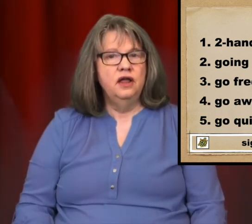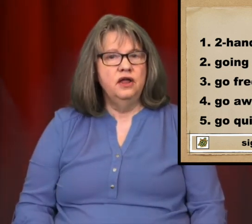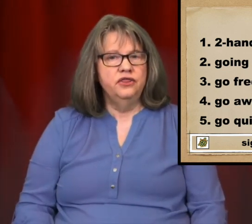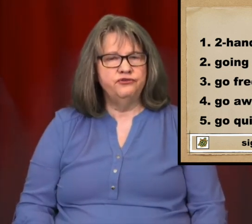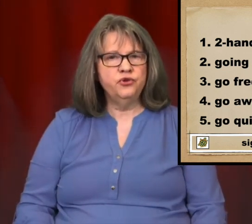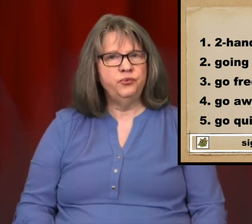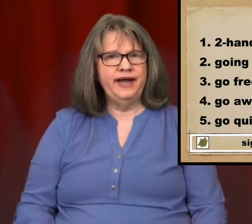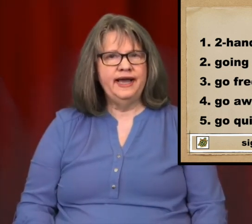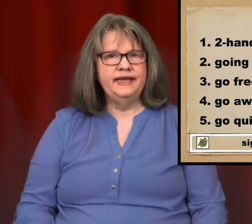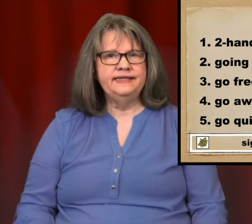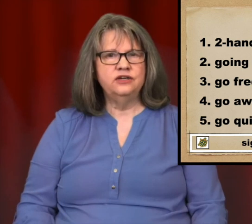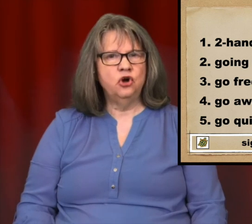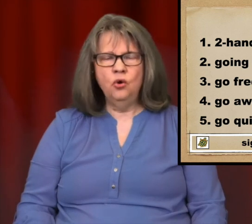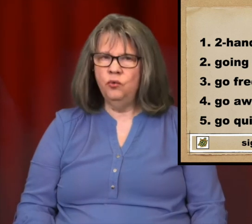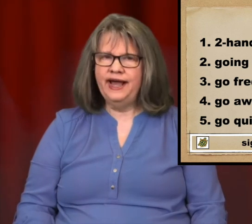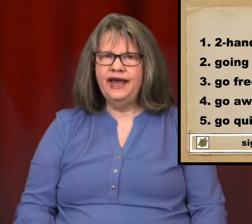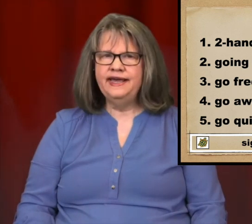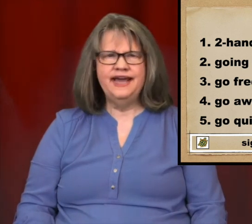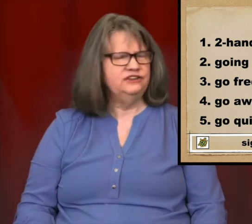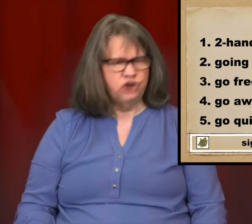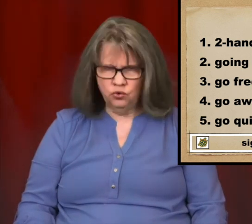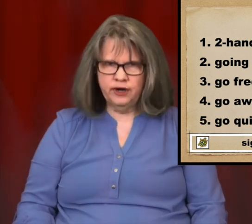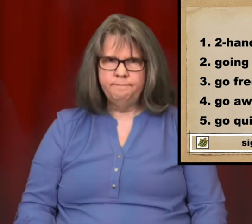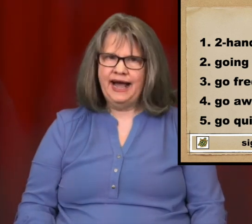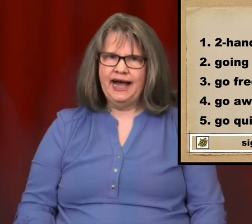The fourth way is a "go way and don't come back"